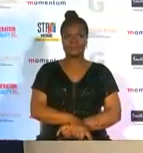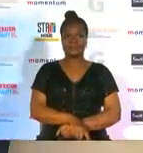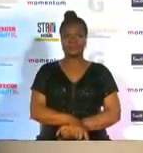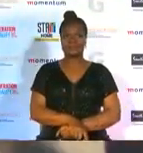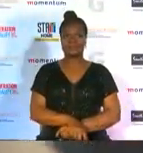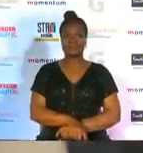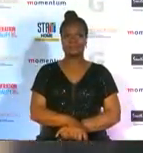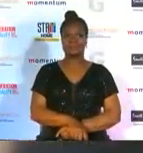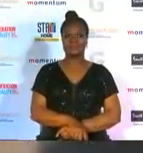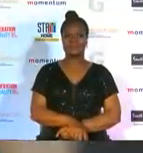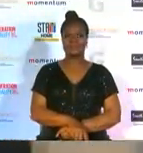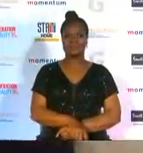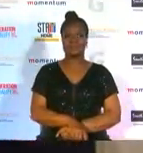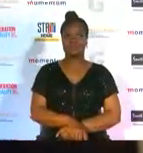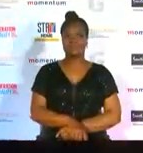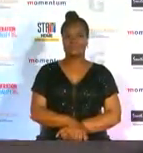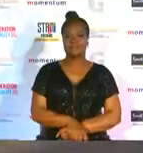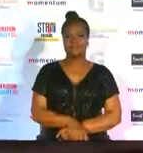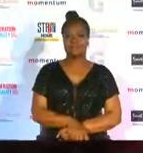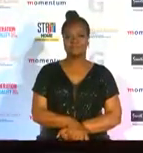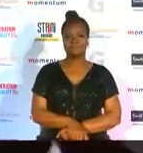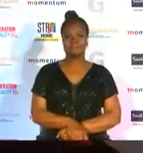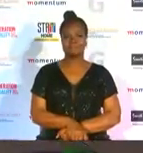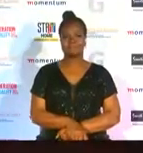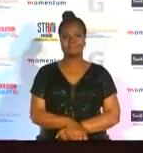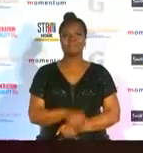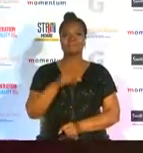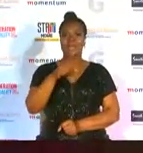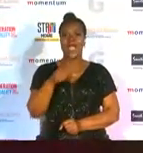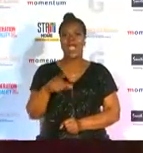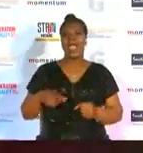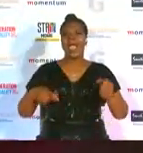how stunning she looks look she has the momentum colors matt how you